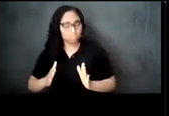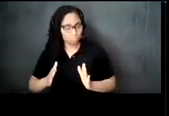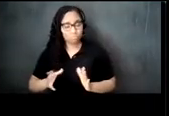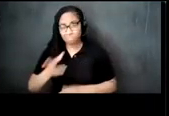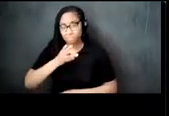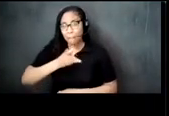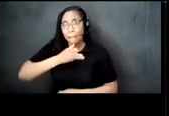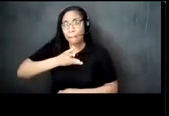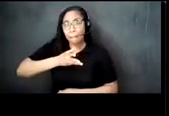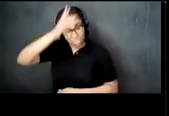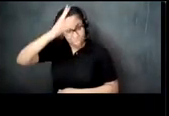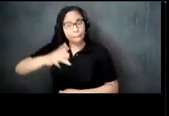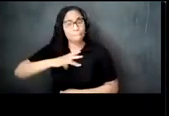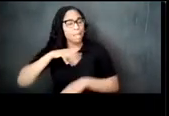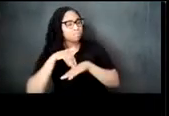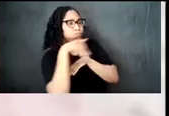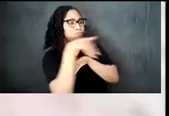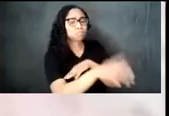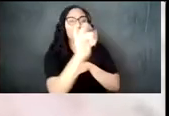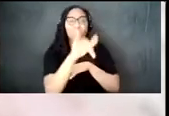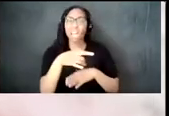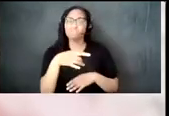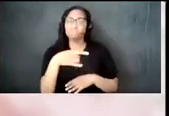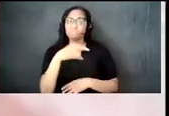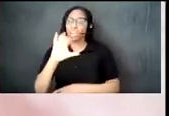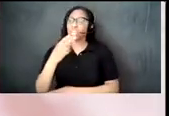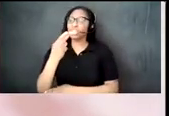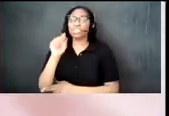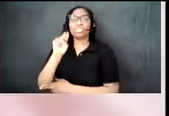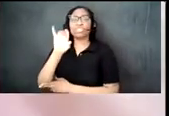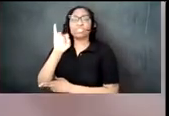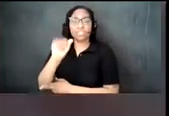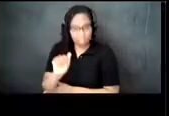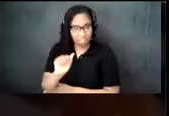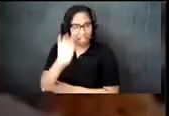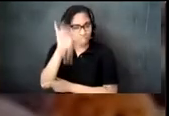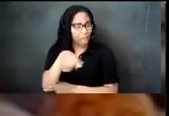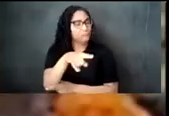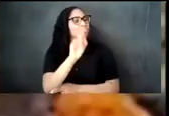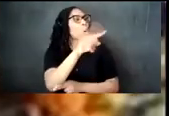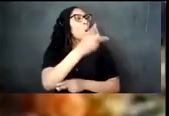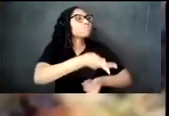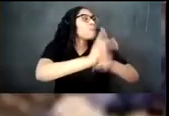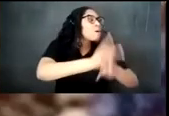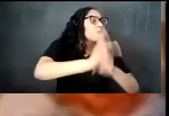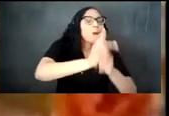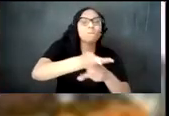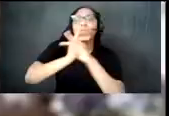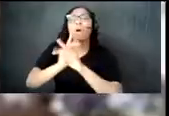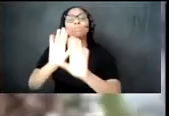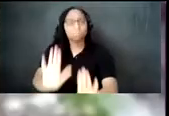borrow china teacups and mugs from her neighbors but before we discuss the ceremonial teas